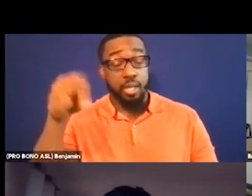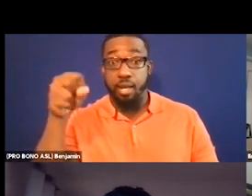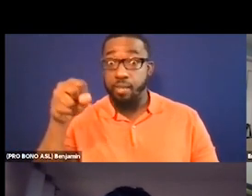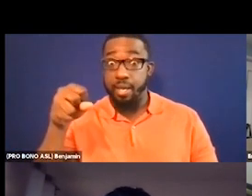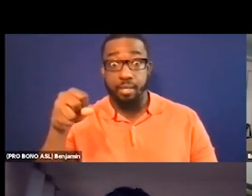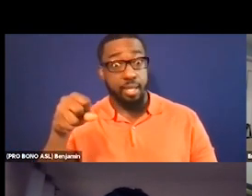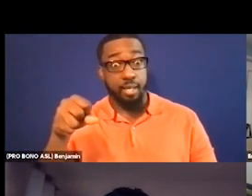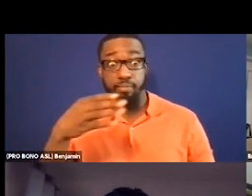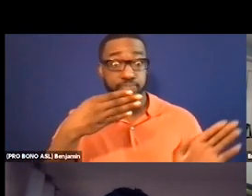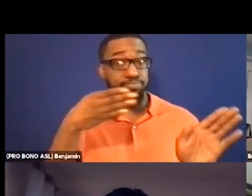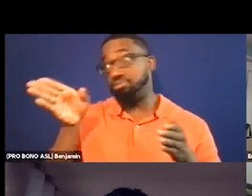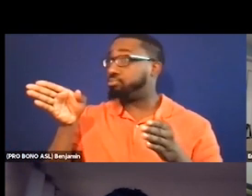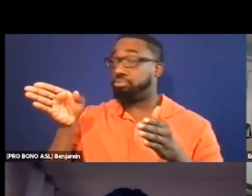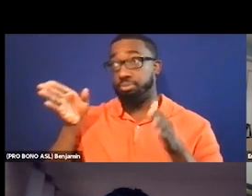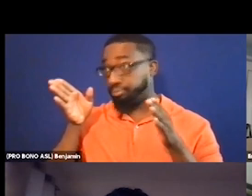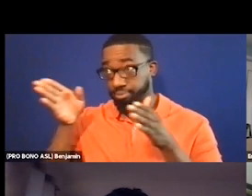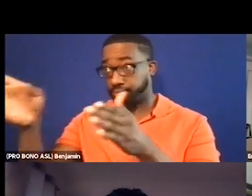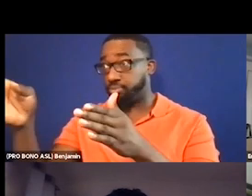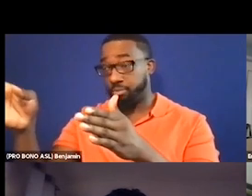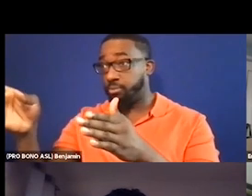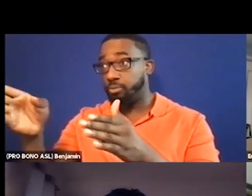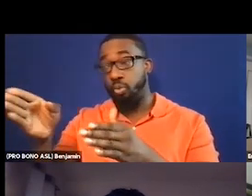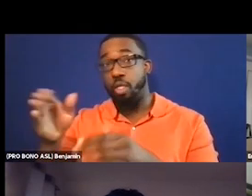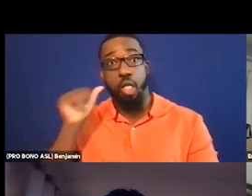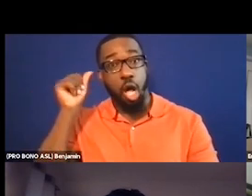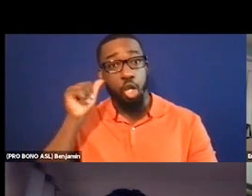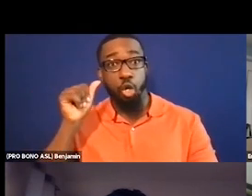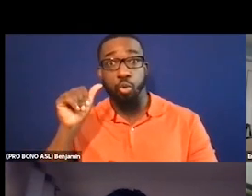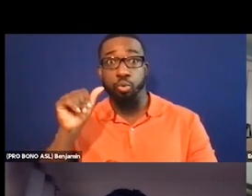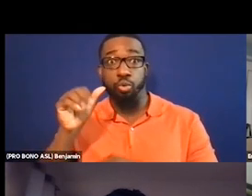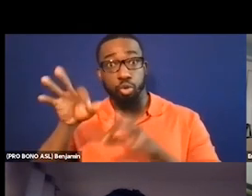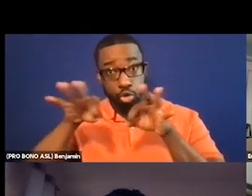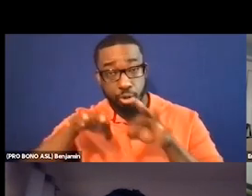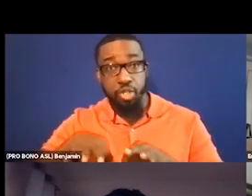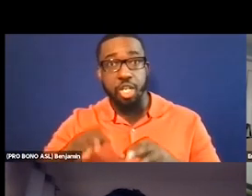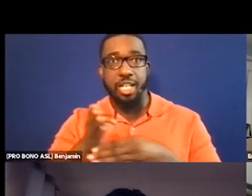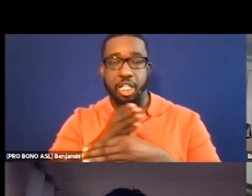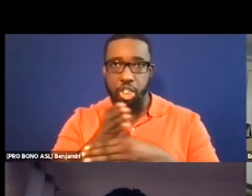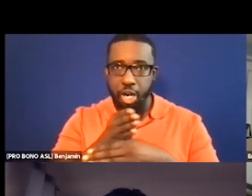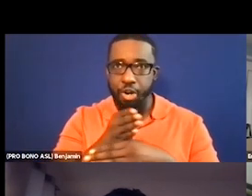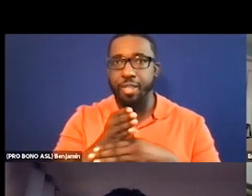and sharing the AD tracks between vendors who are streamers and stuff.